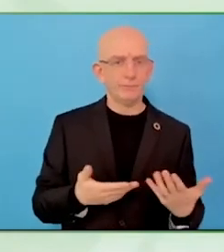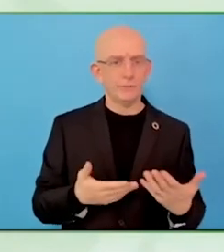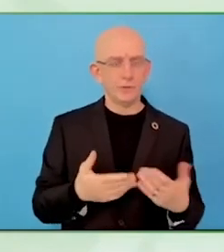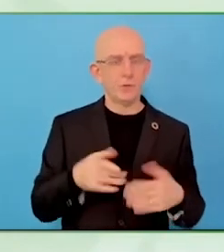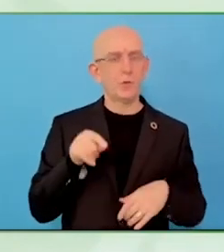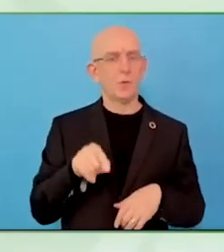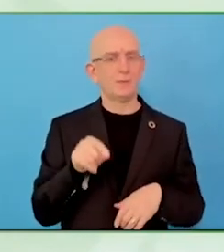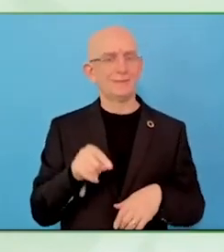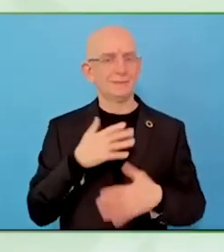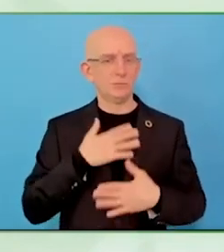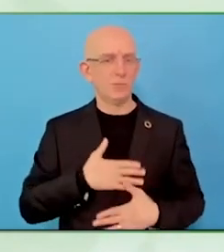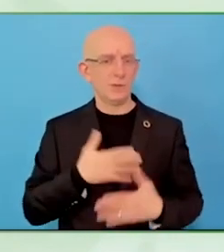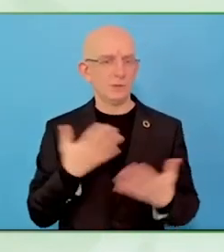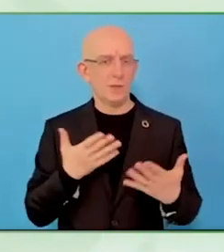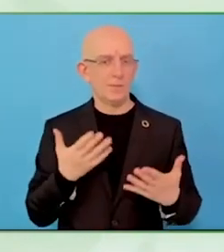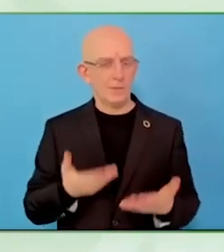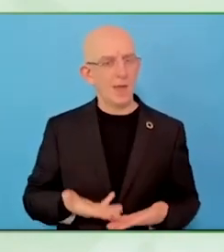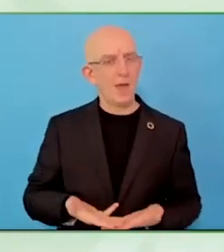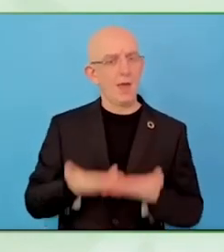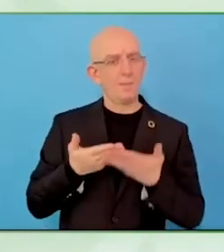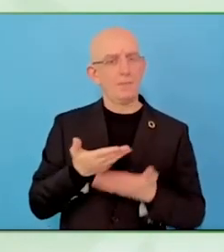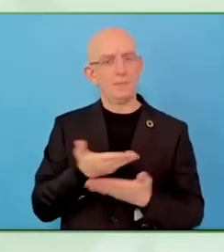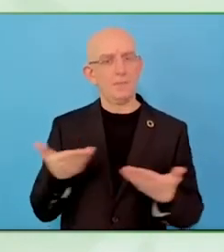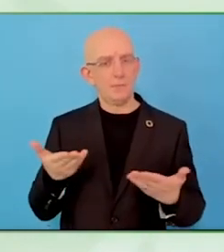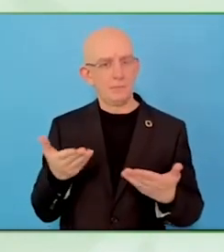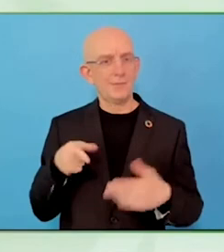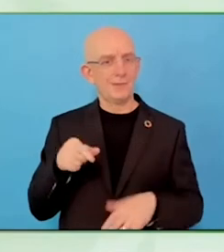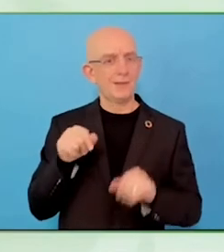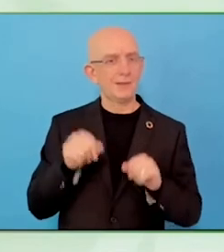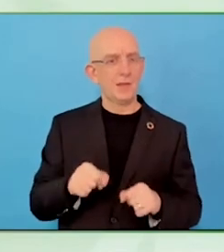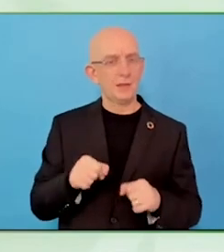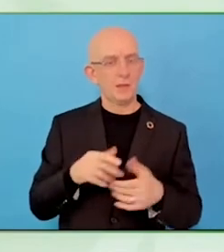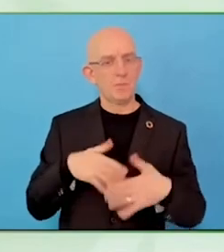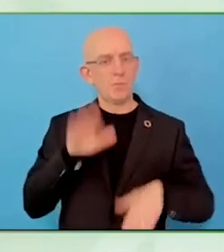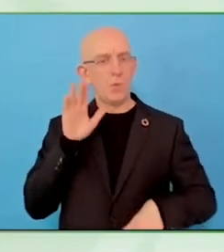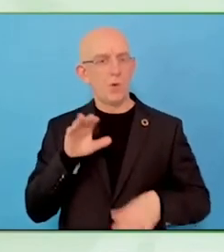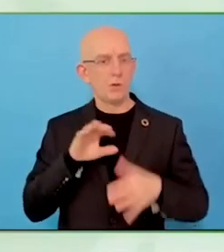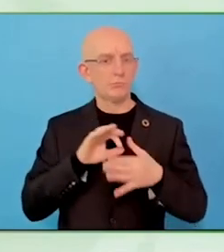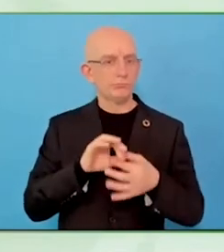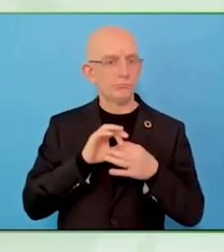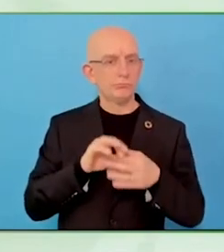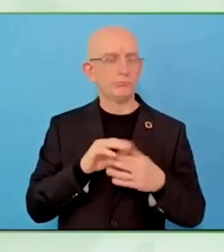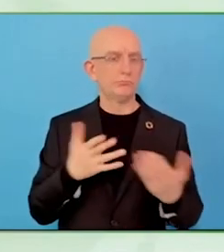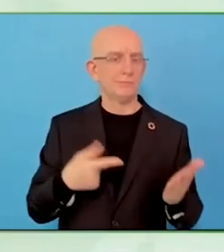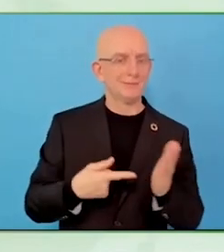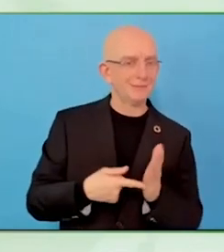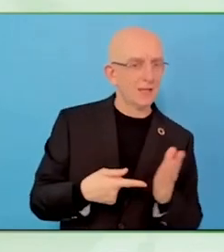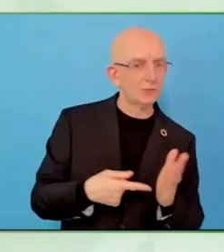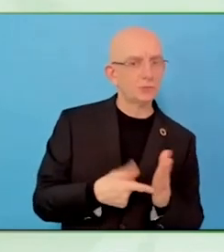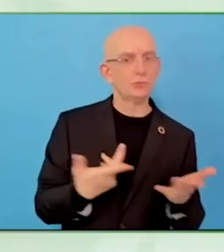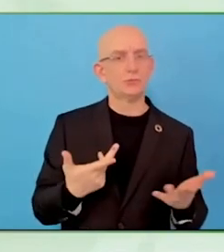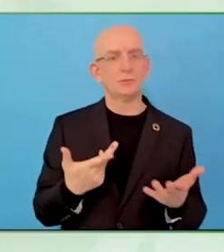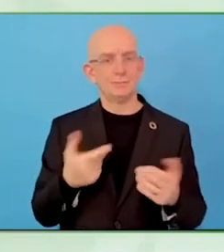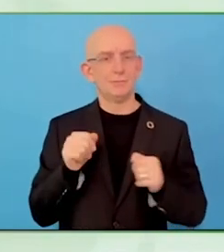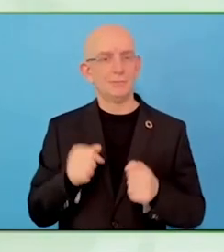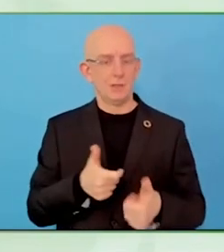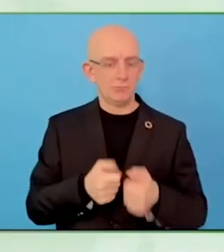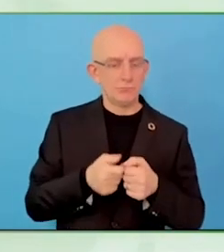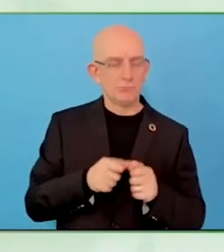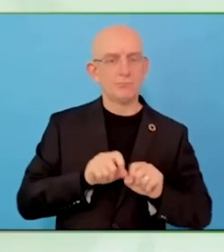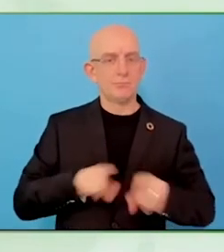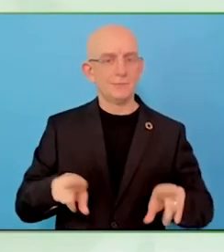crayons, the tools, and we circulated them to their homes and